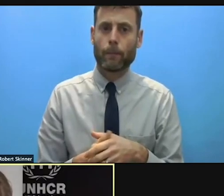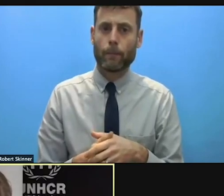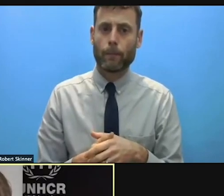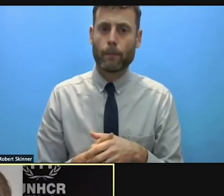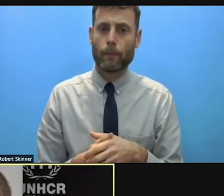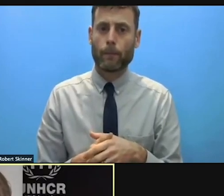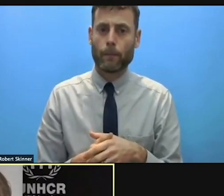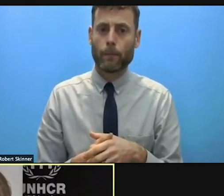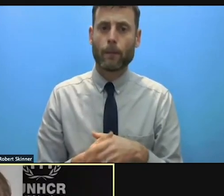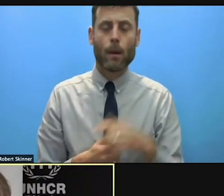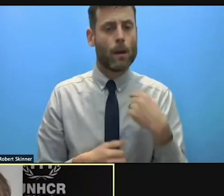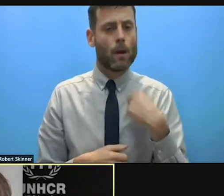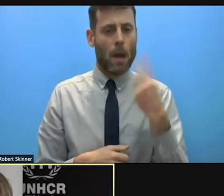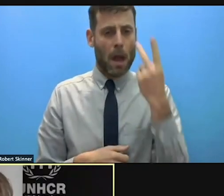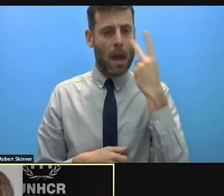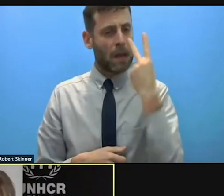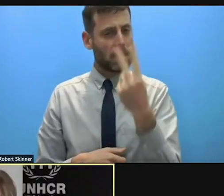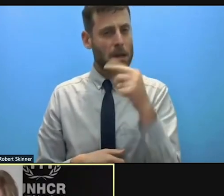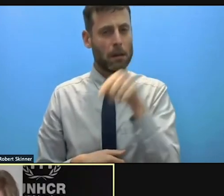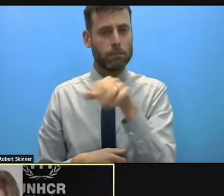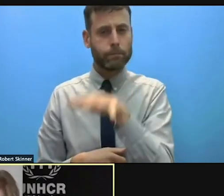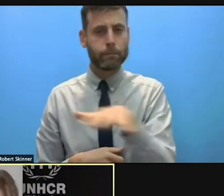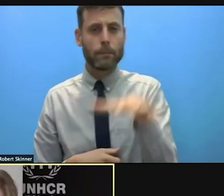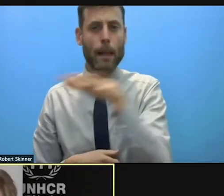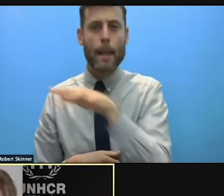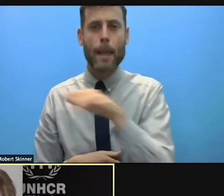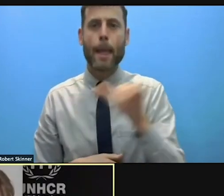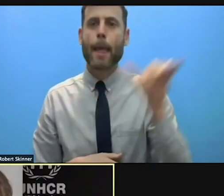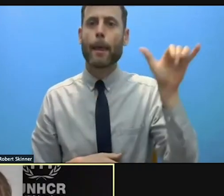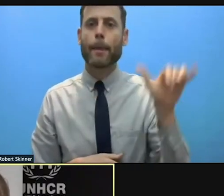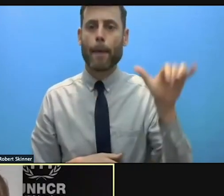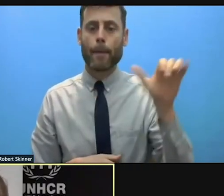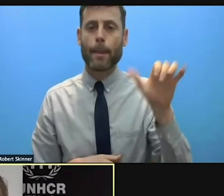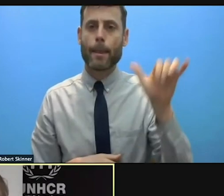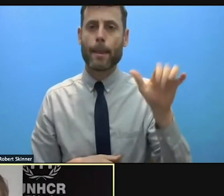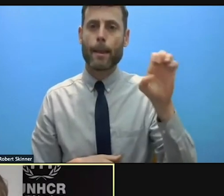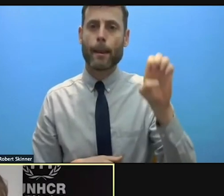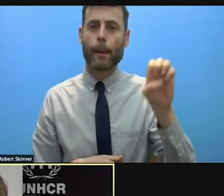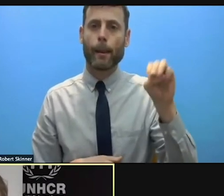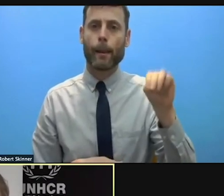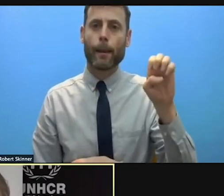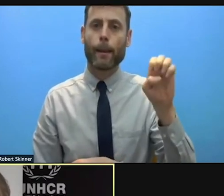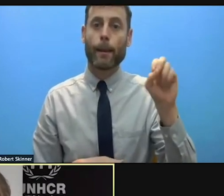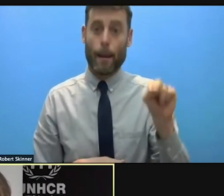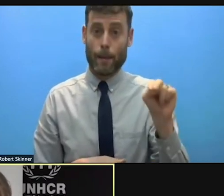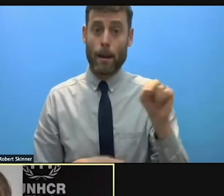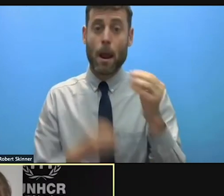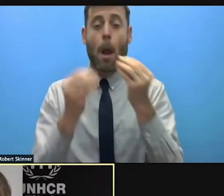they're 18. These are mechanisms very often in cultures where it is acceptable for young women